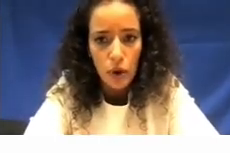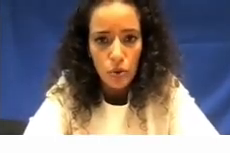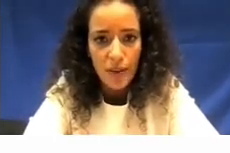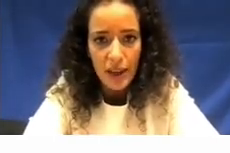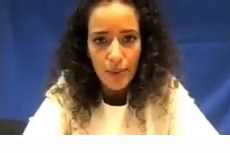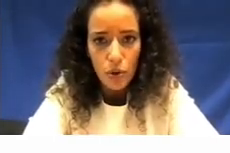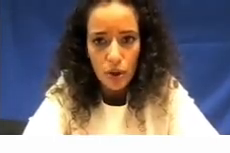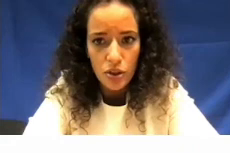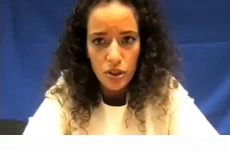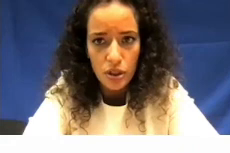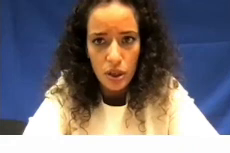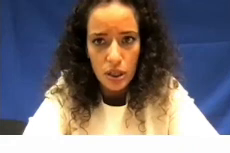do we have any more questions guys?